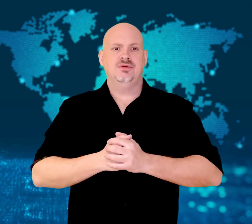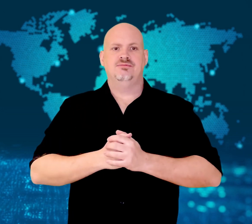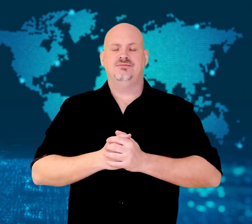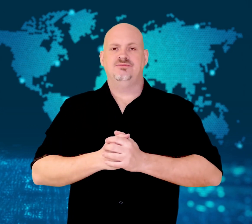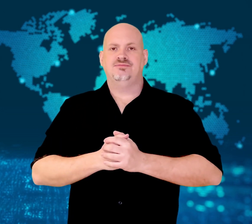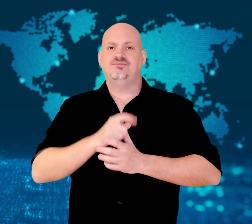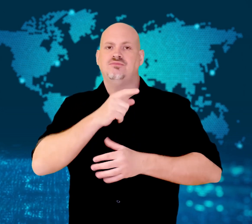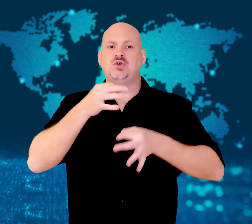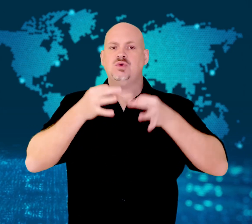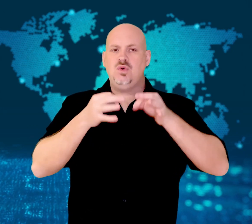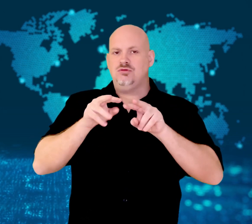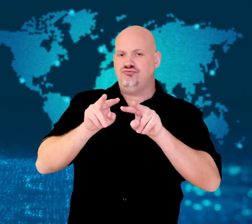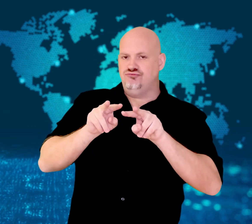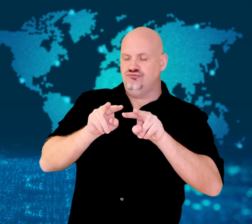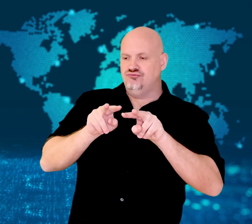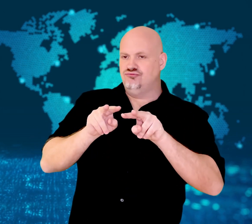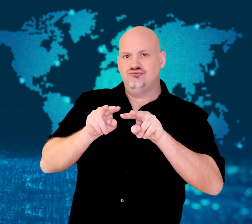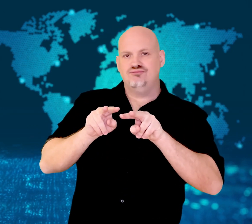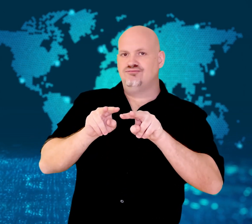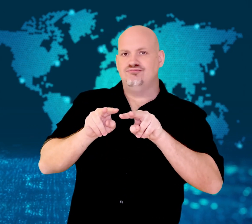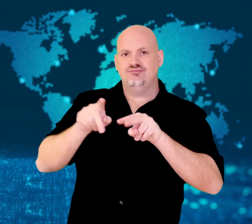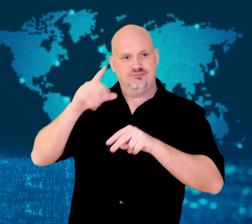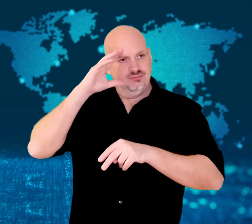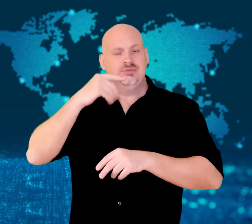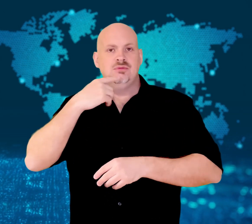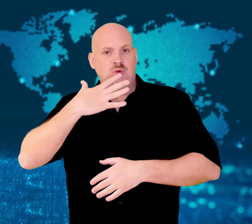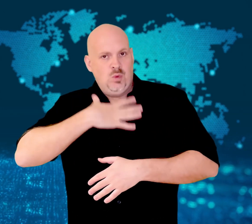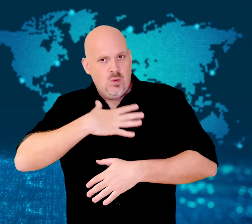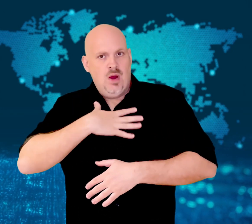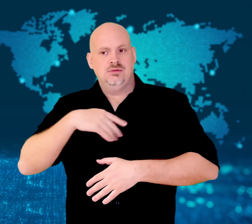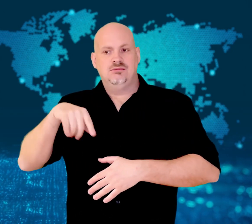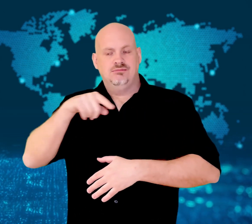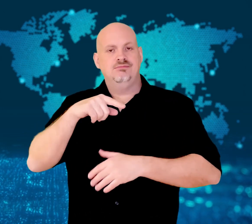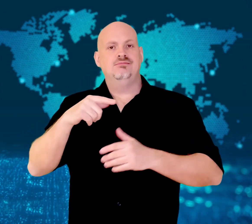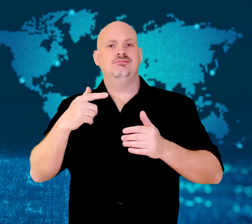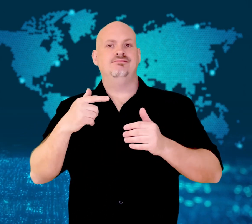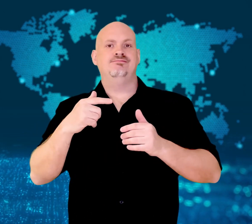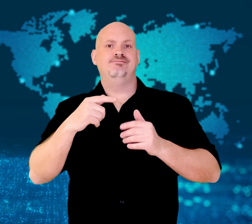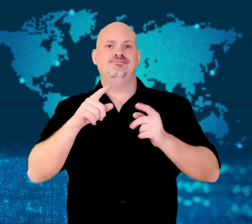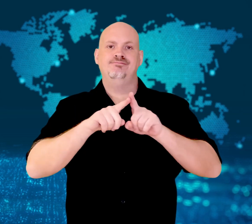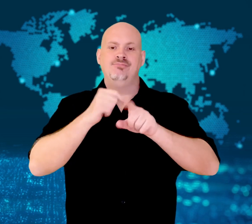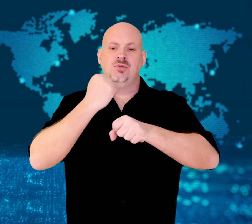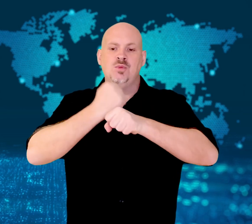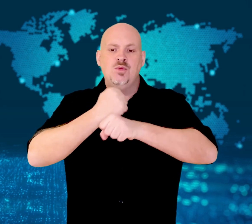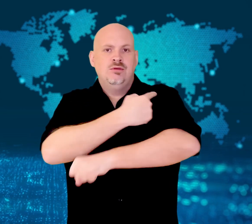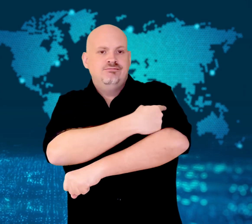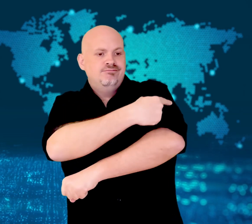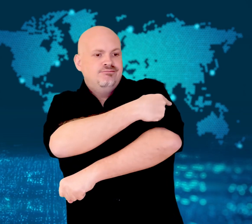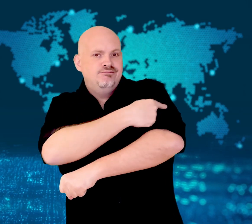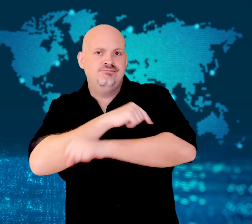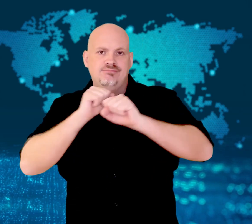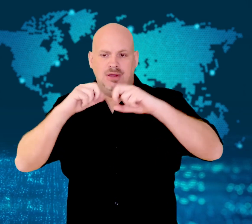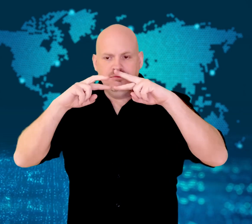reassessed by psychiatrists.